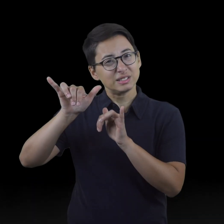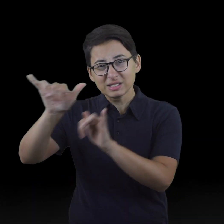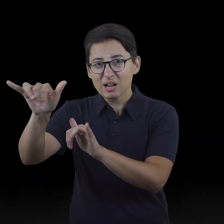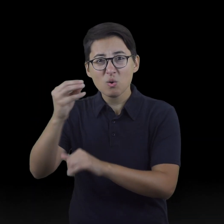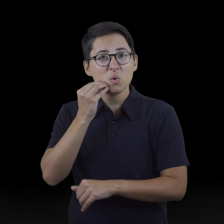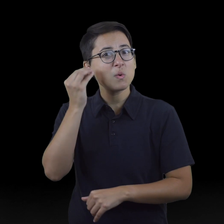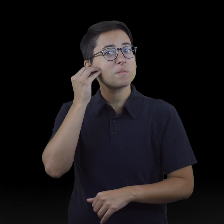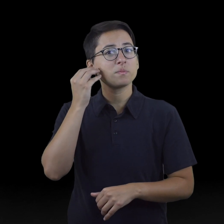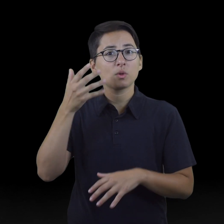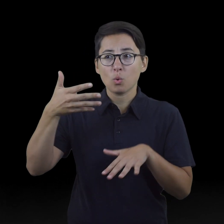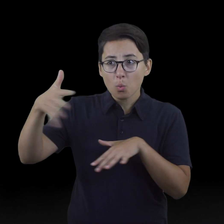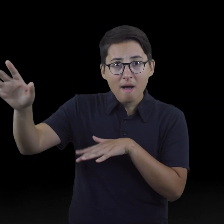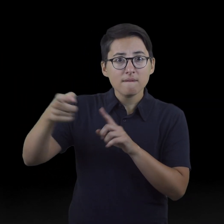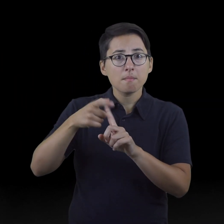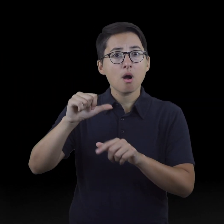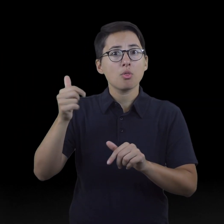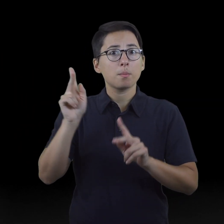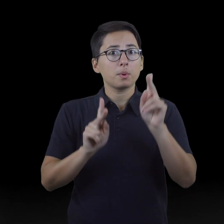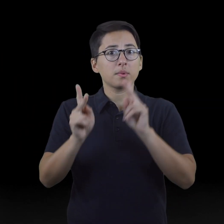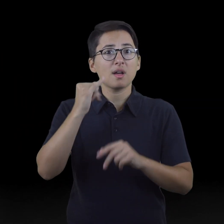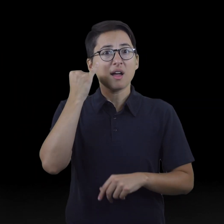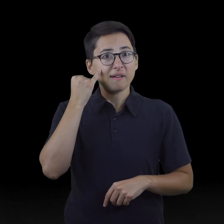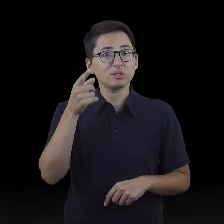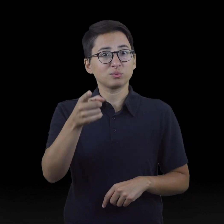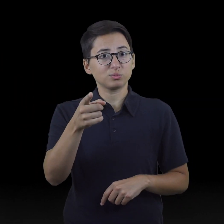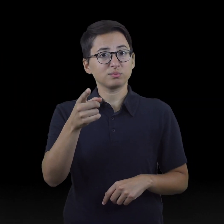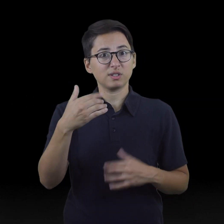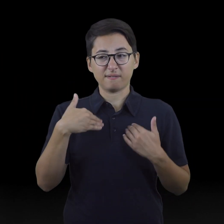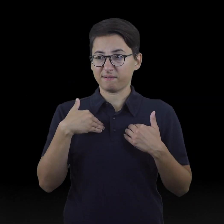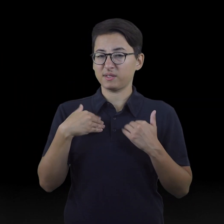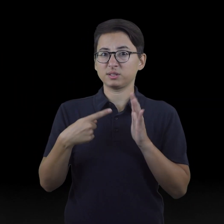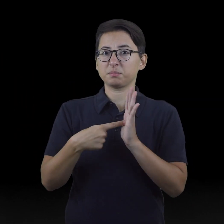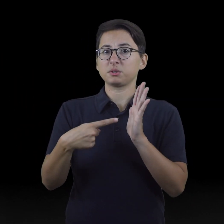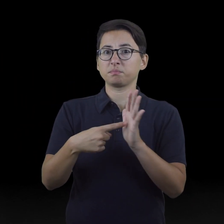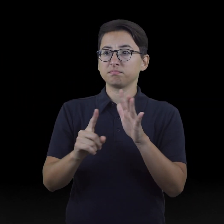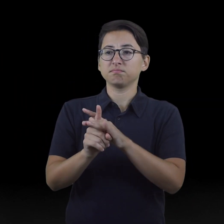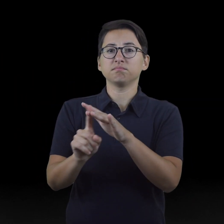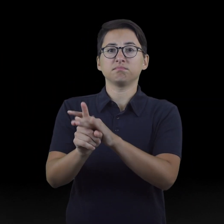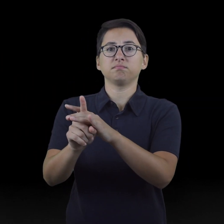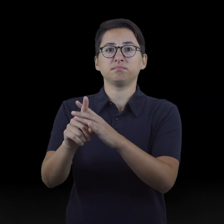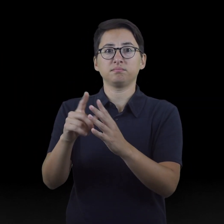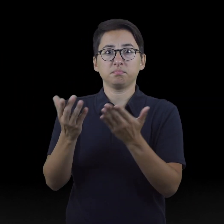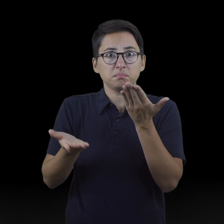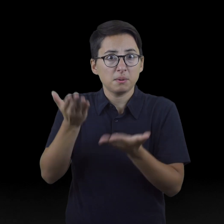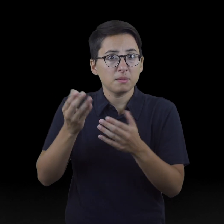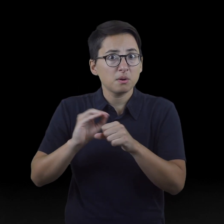● Stay home and away from others if you have symptoms of COVID-19.